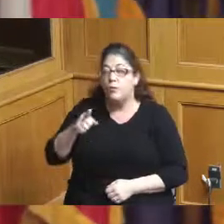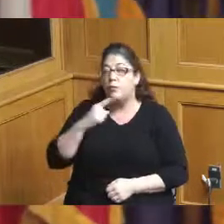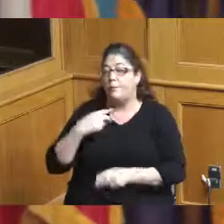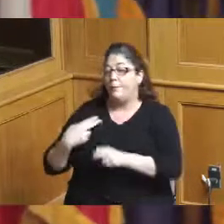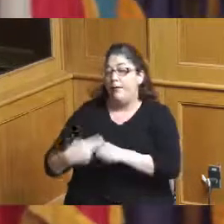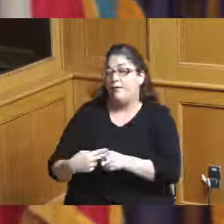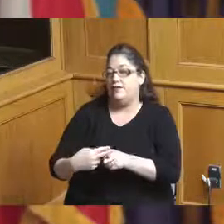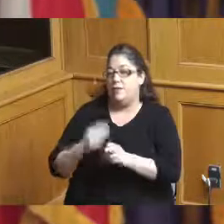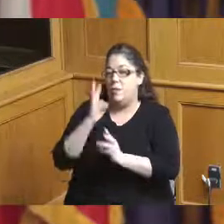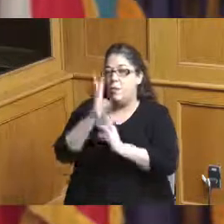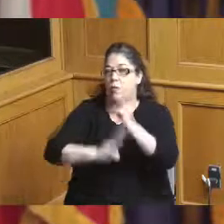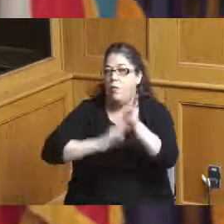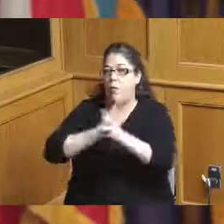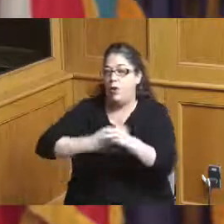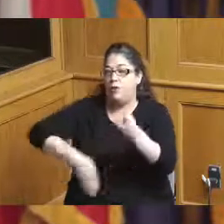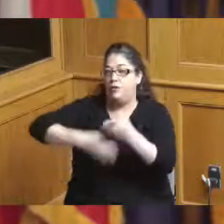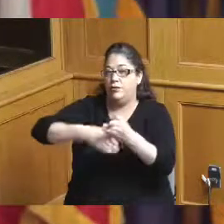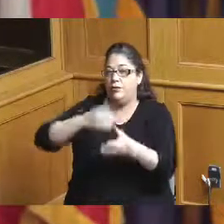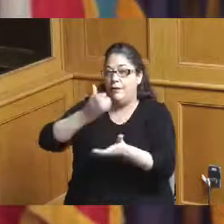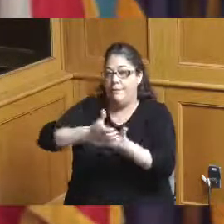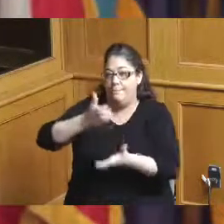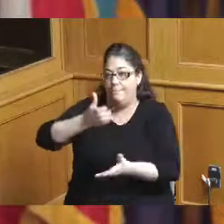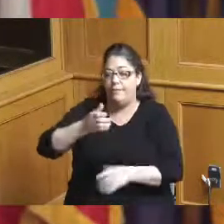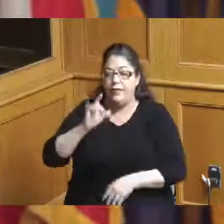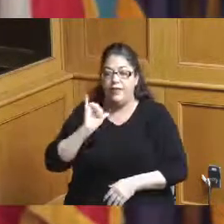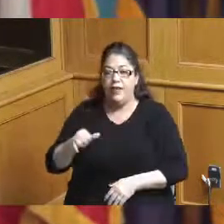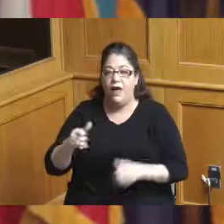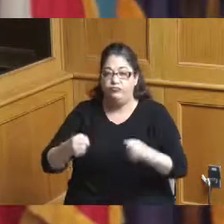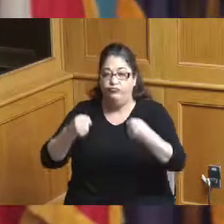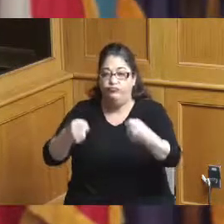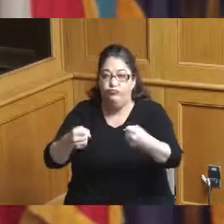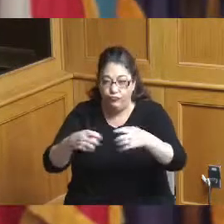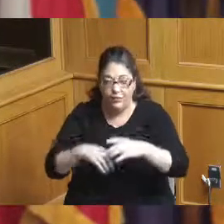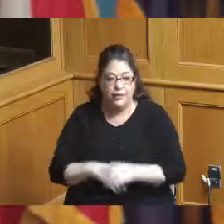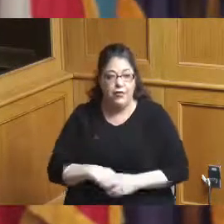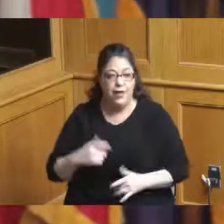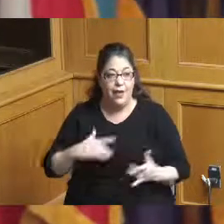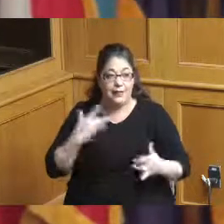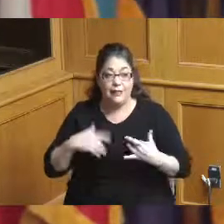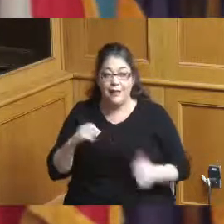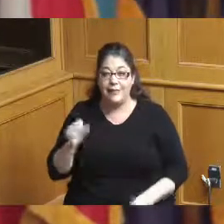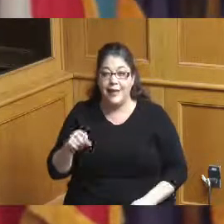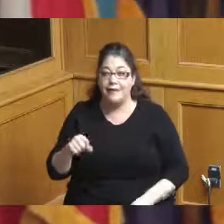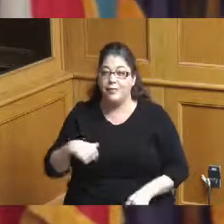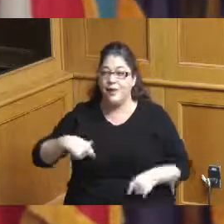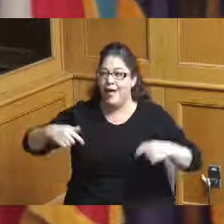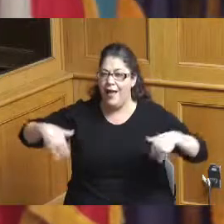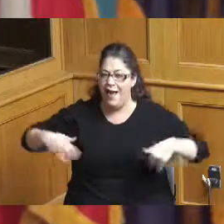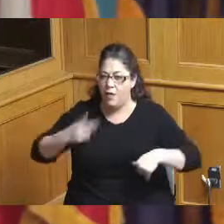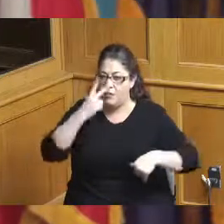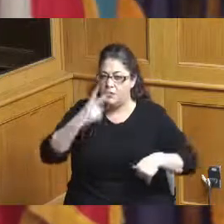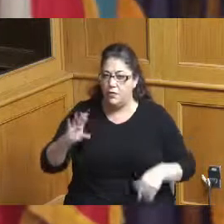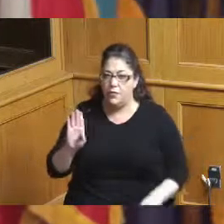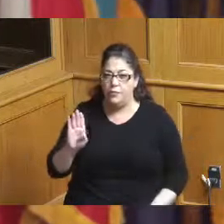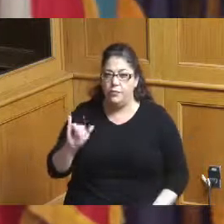and certainly we all are excited about that but I have yet to see a bid package and I've been asking